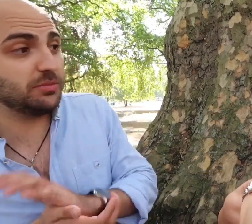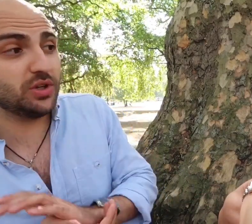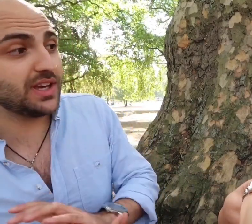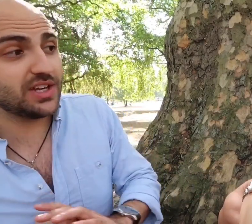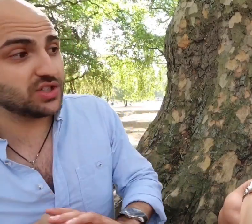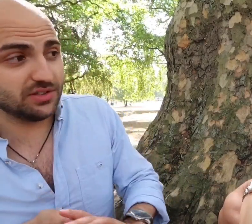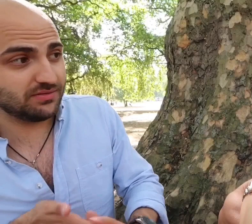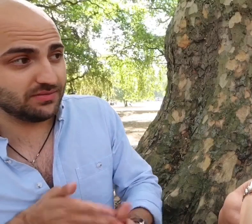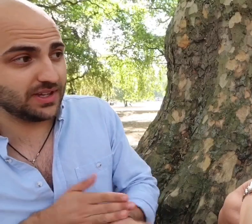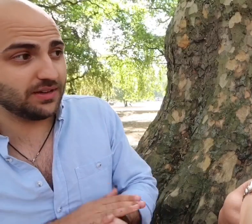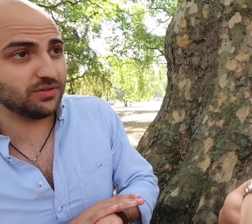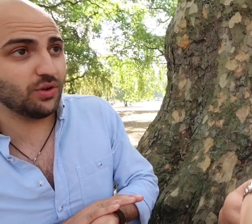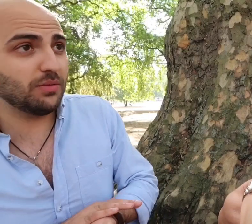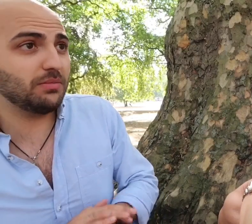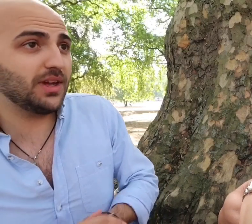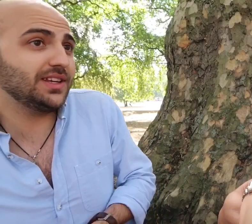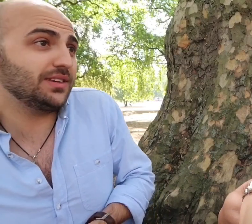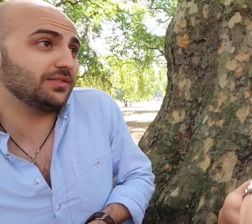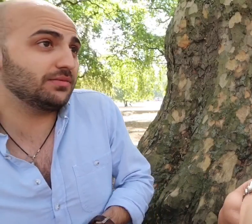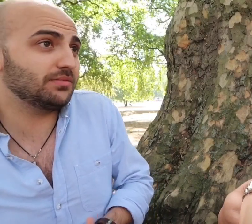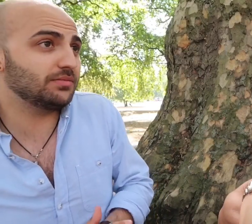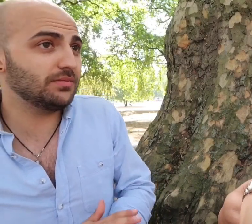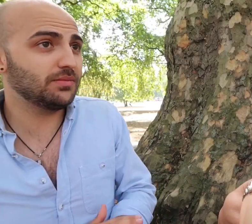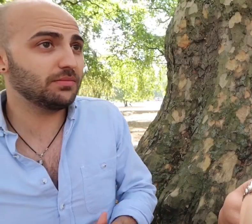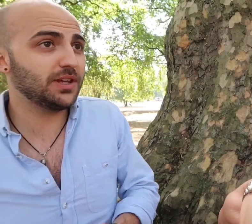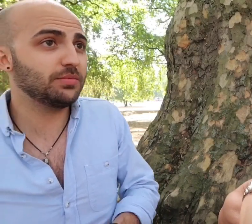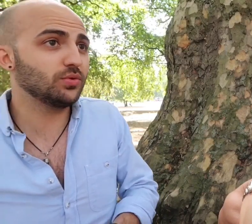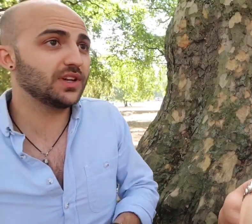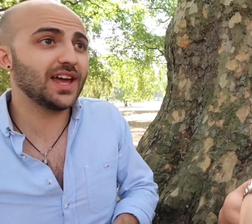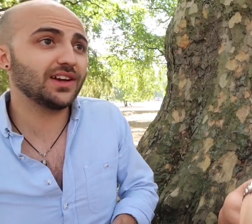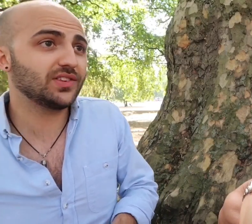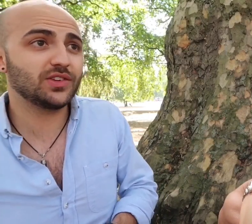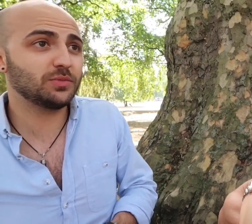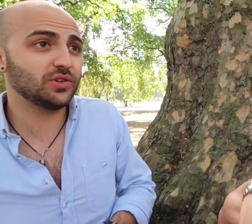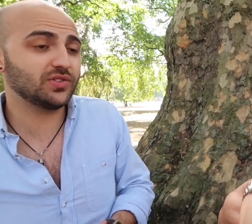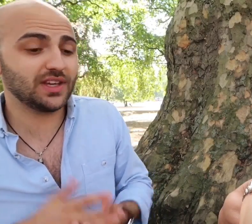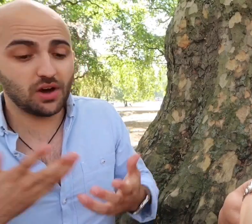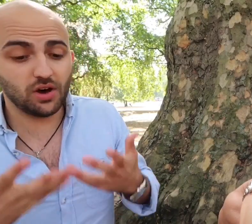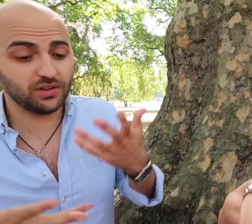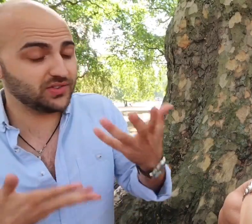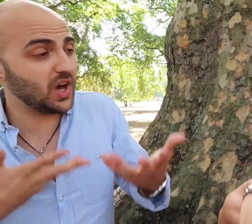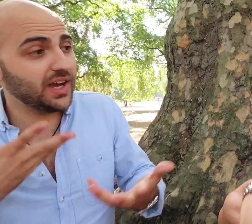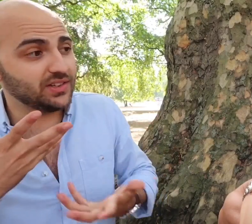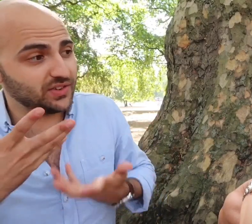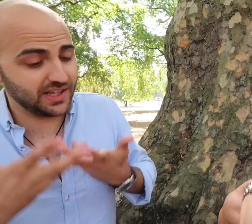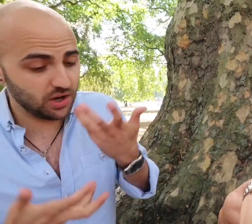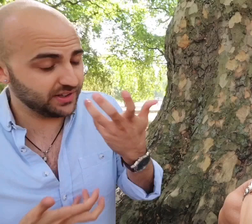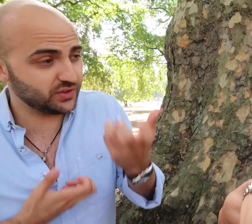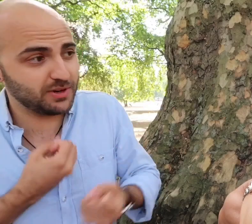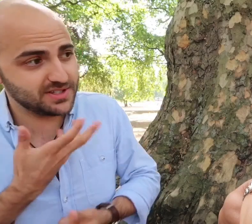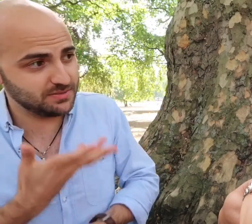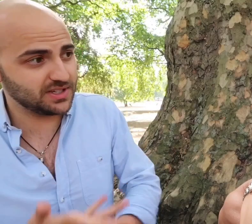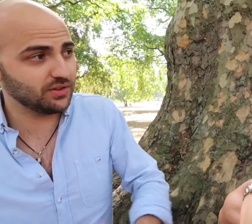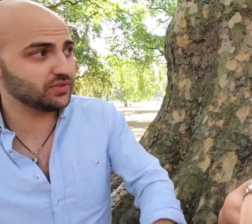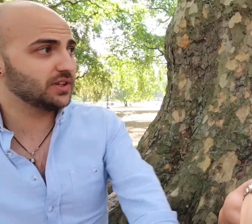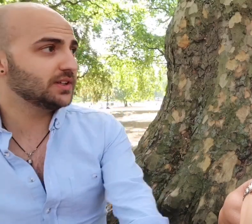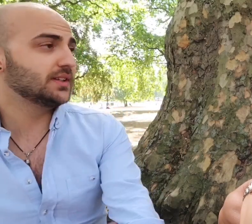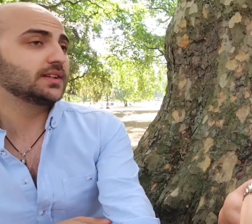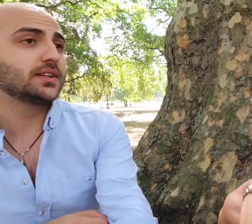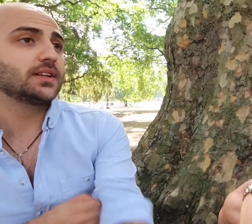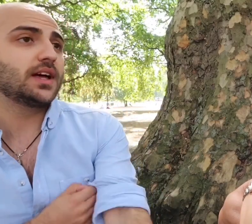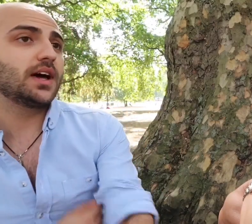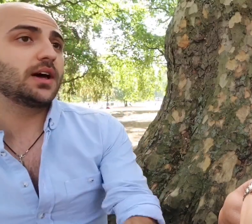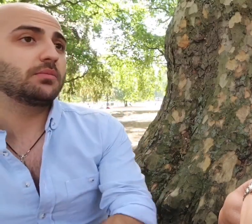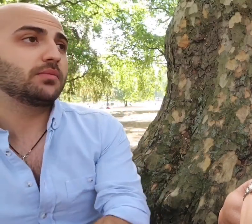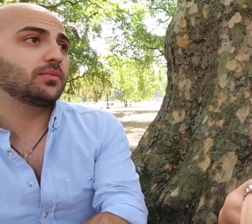communication that not many people can access because they can't sign so they can't express themselves